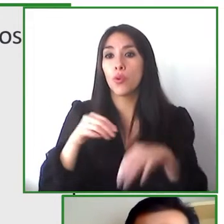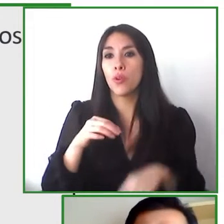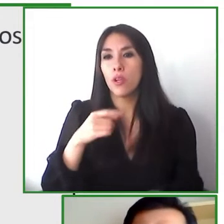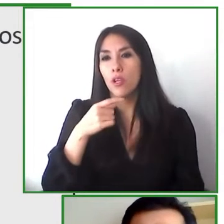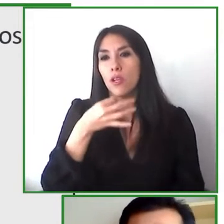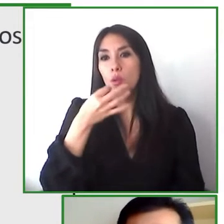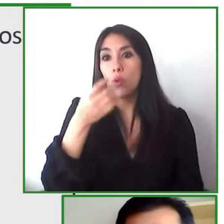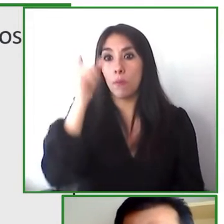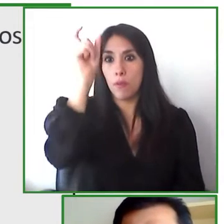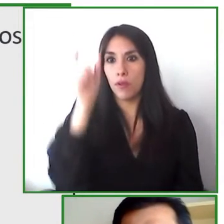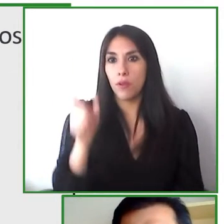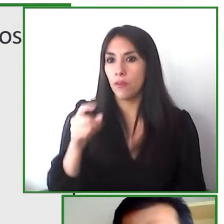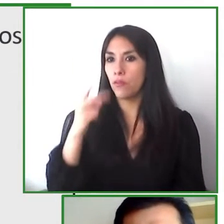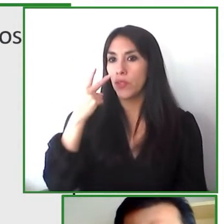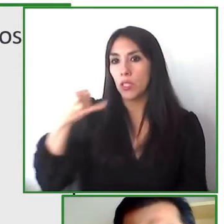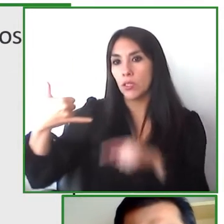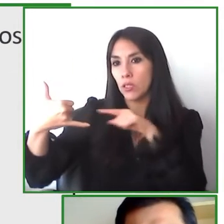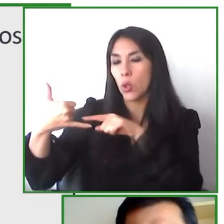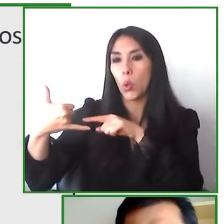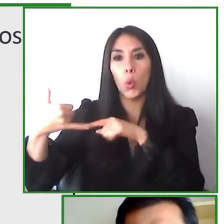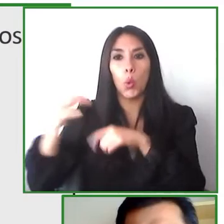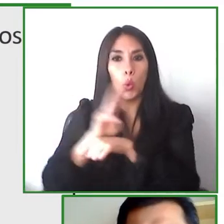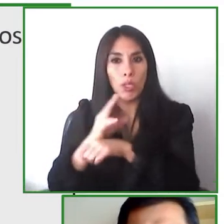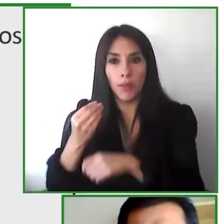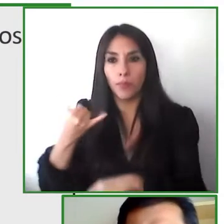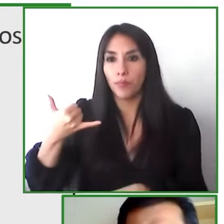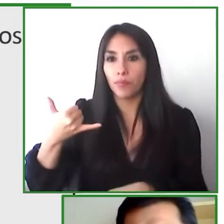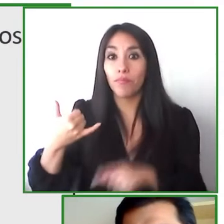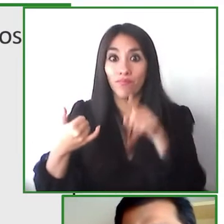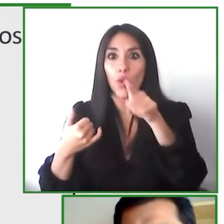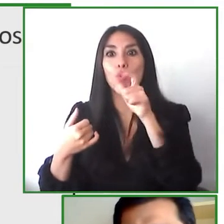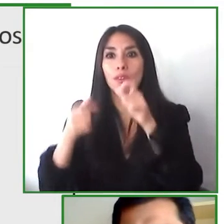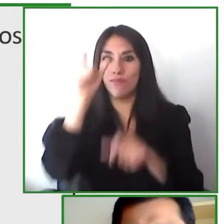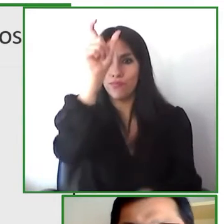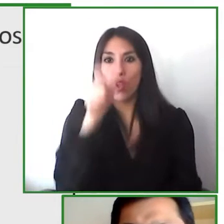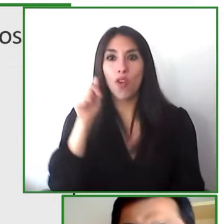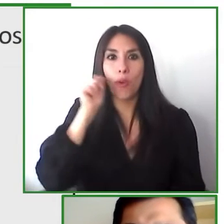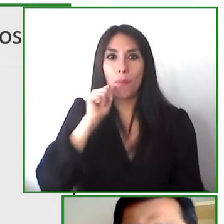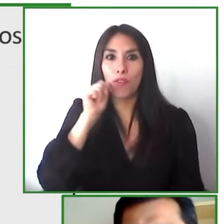have to say about our system it is a user with a visual impairment